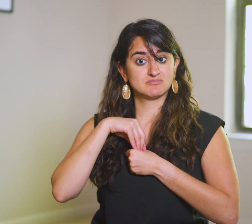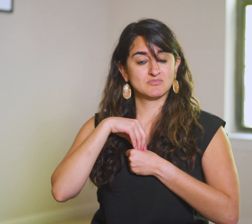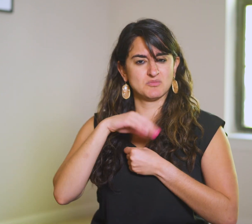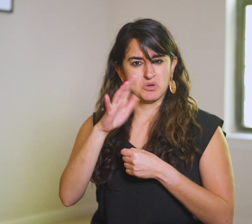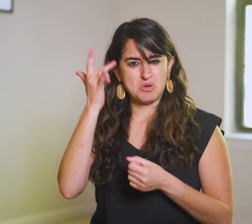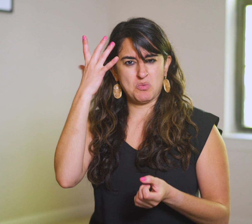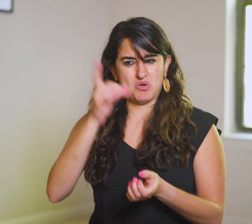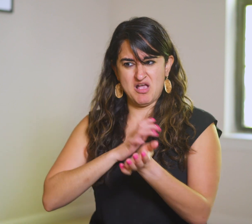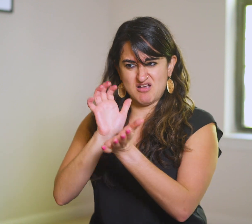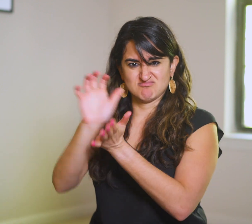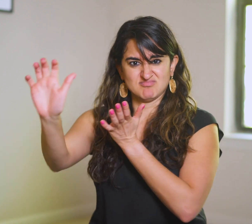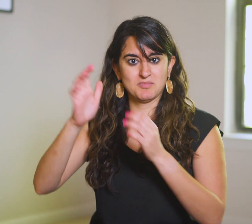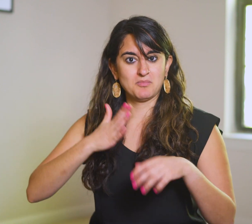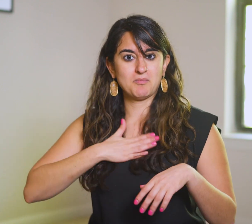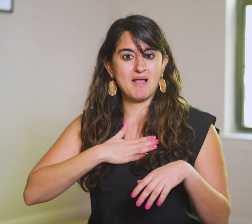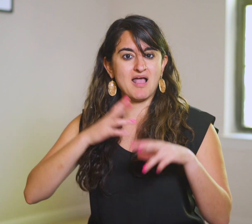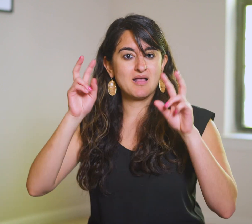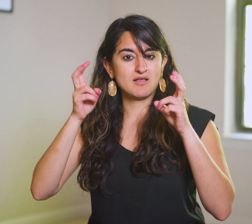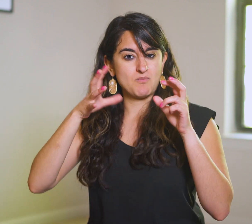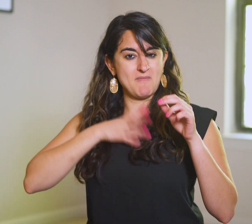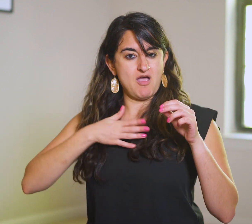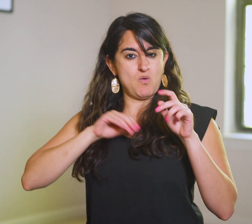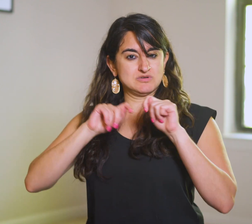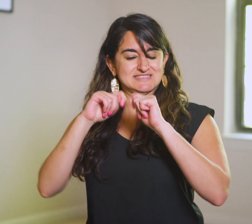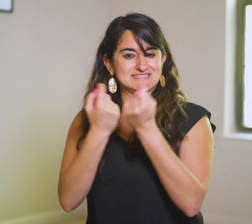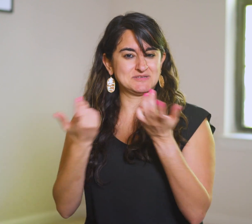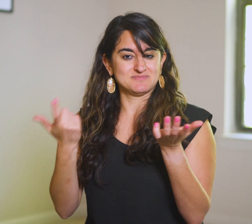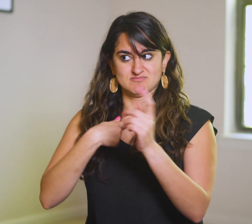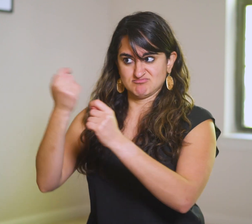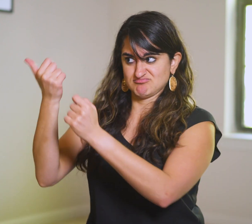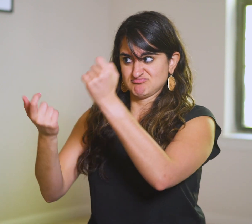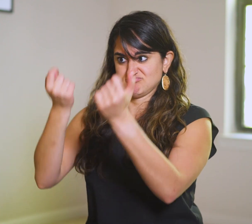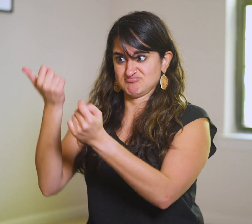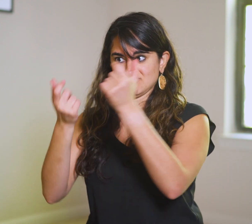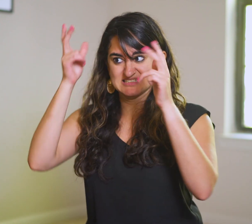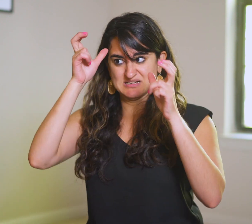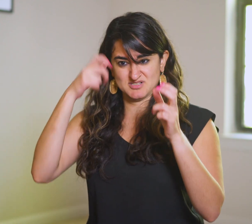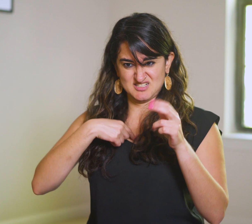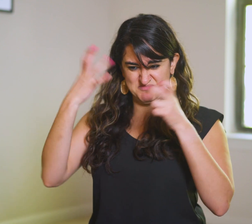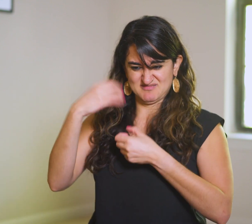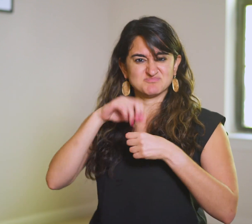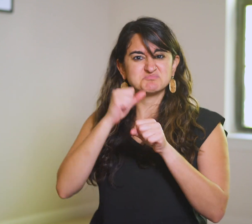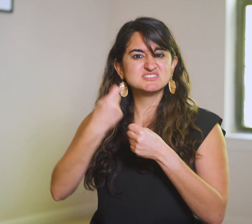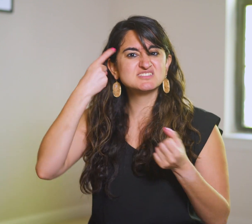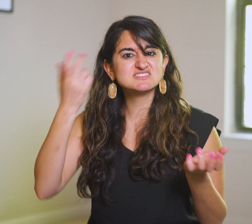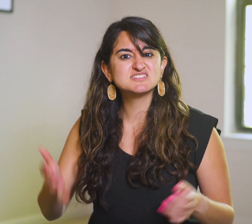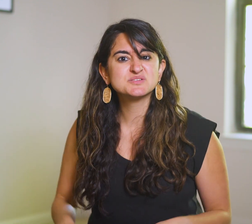why would I drive out My own team?”